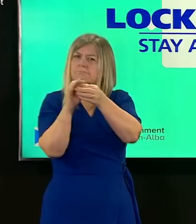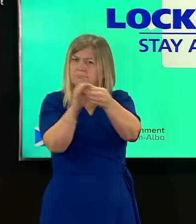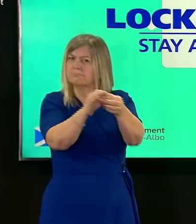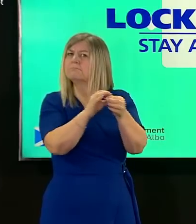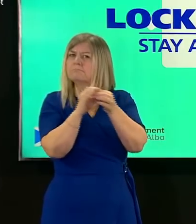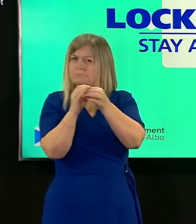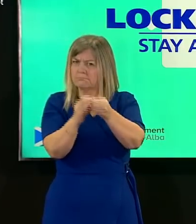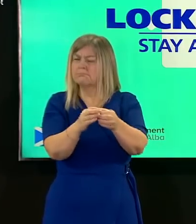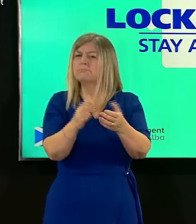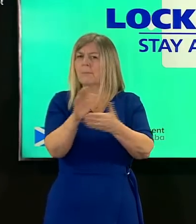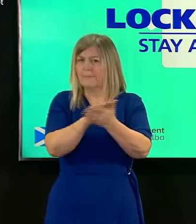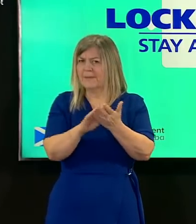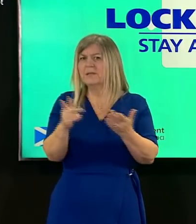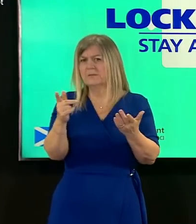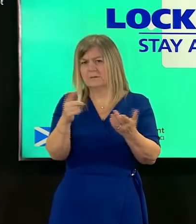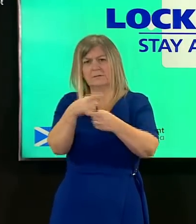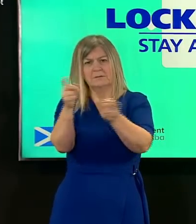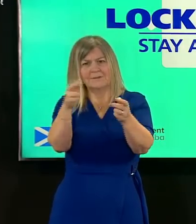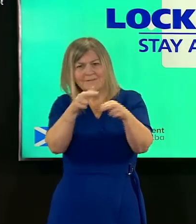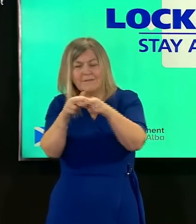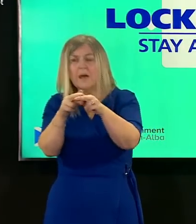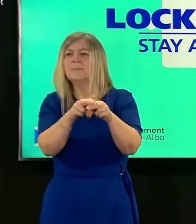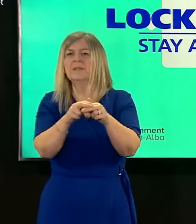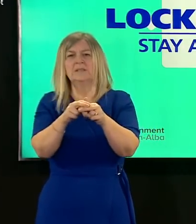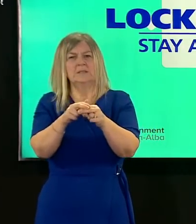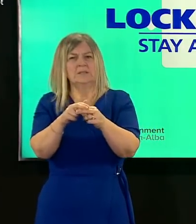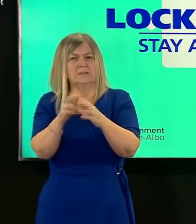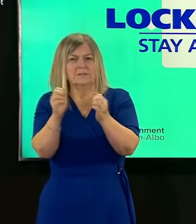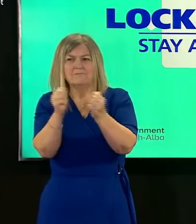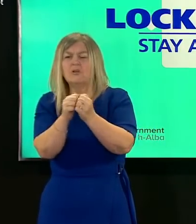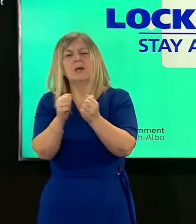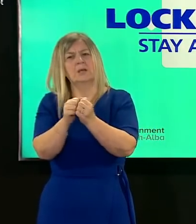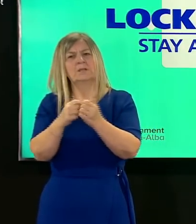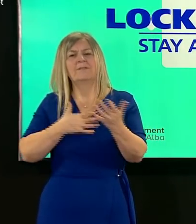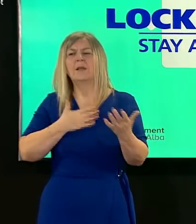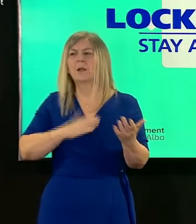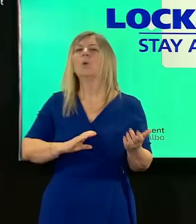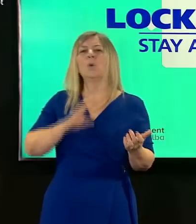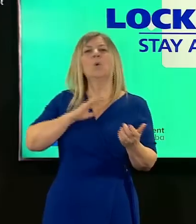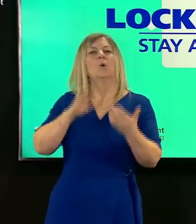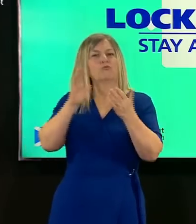level of meaningful contact that will make such a difference to them and where there are individual